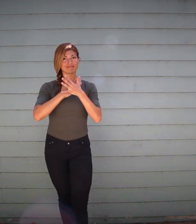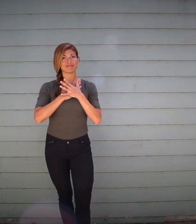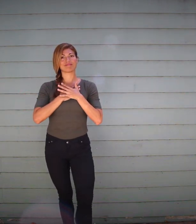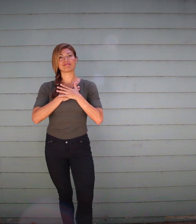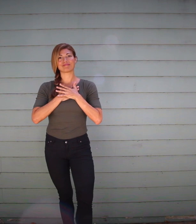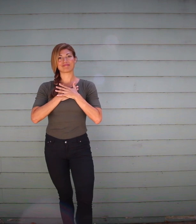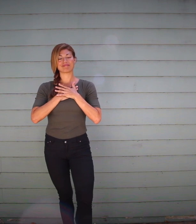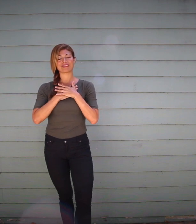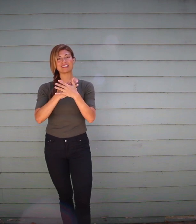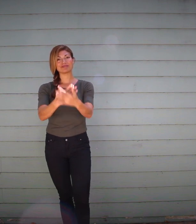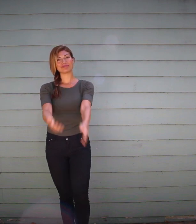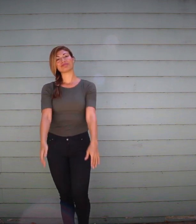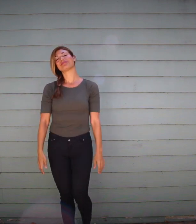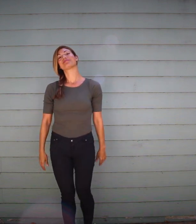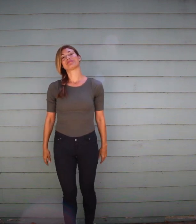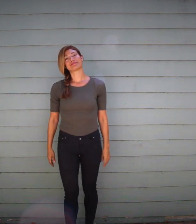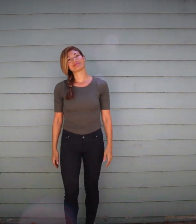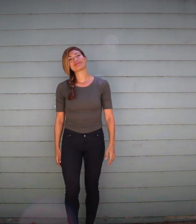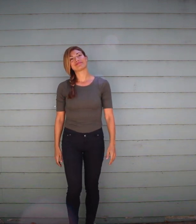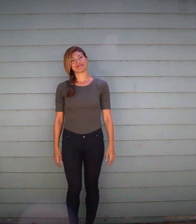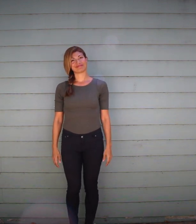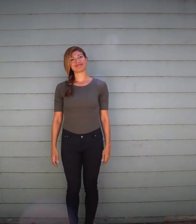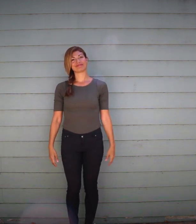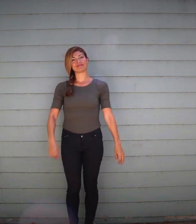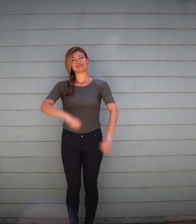Can we put all of these together? Let's start from the top: